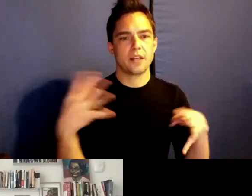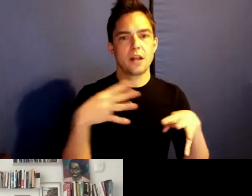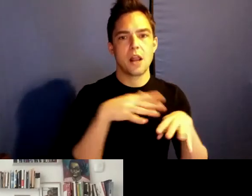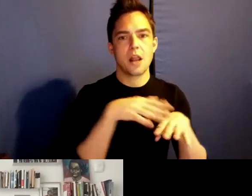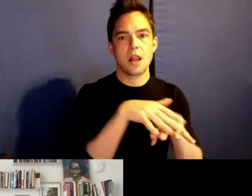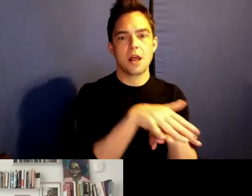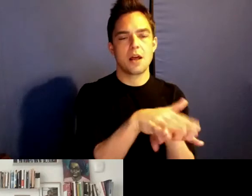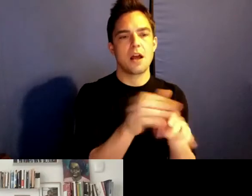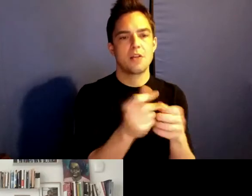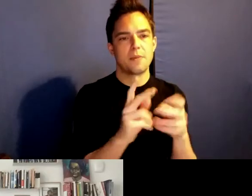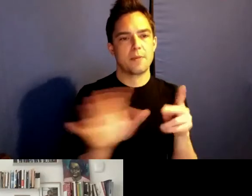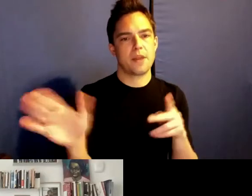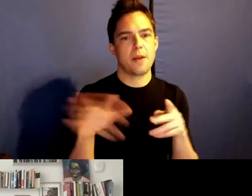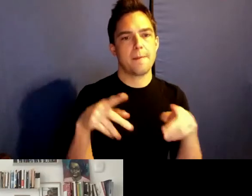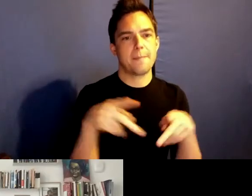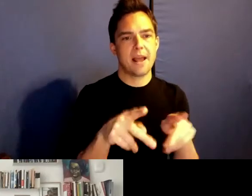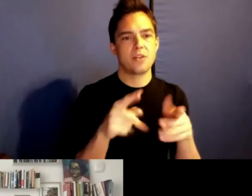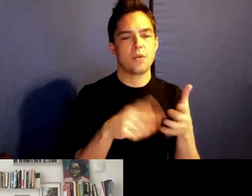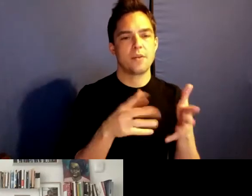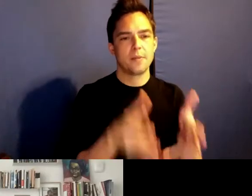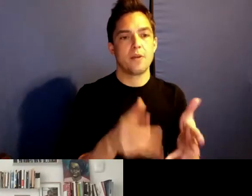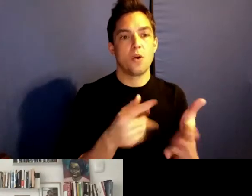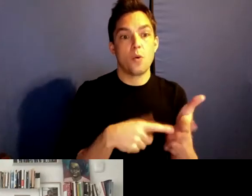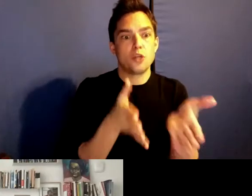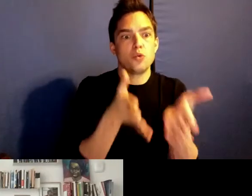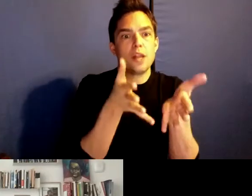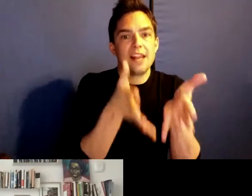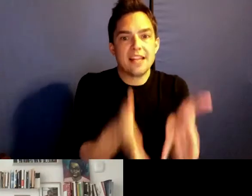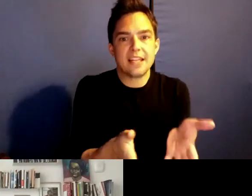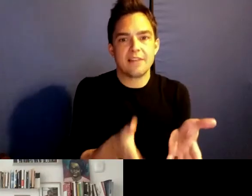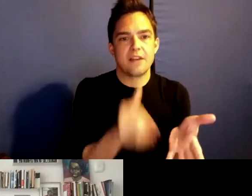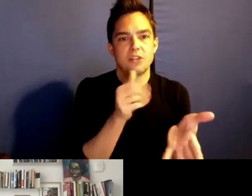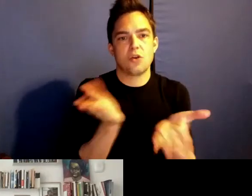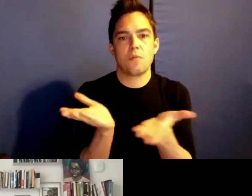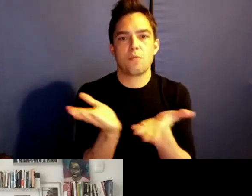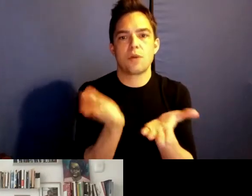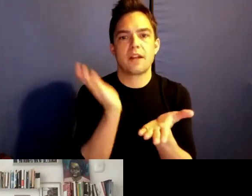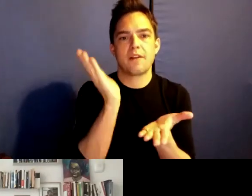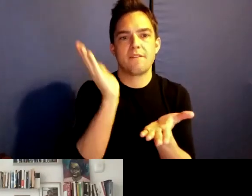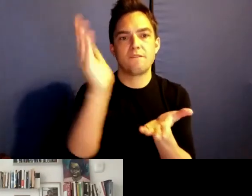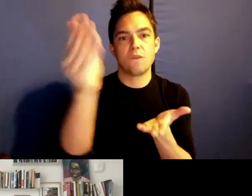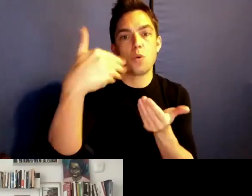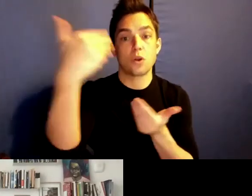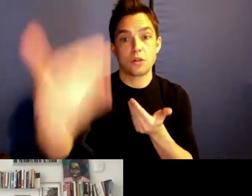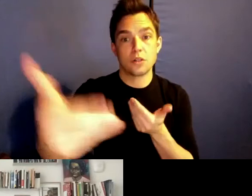Like, what we leave. What we leave and don't carry forward of inheritance.